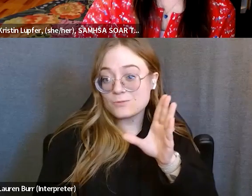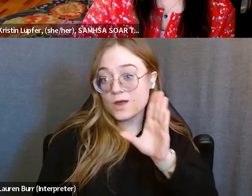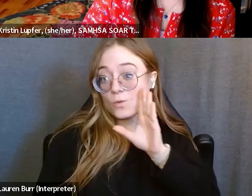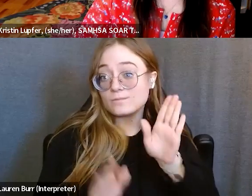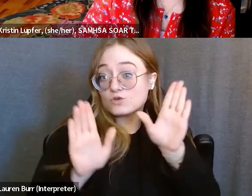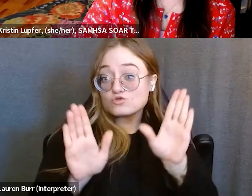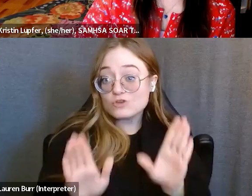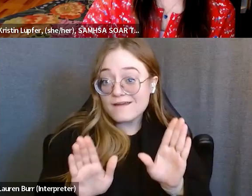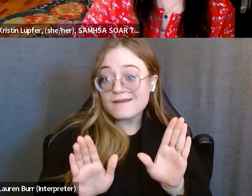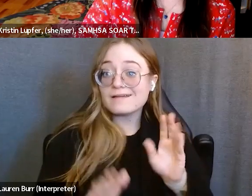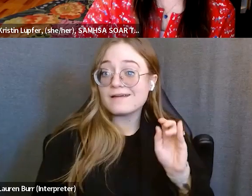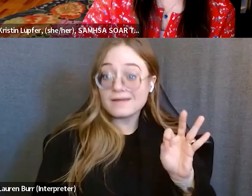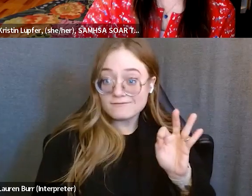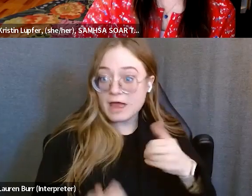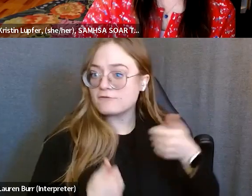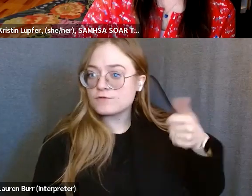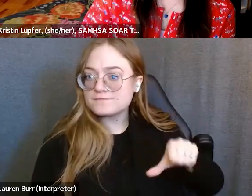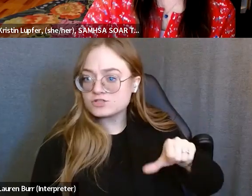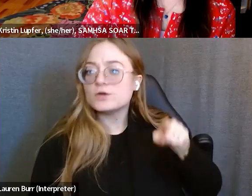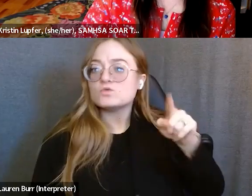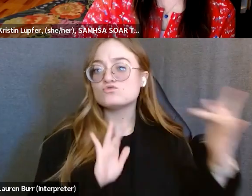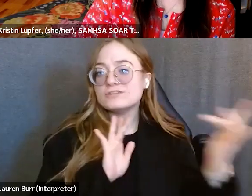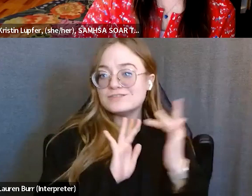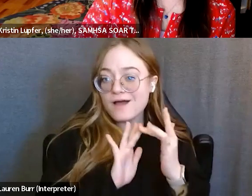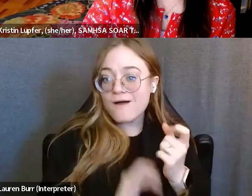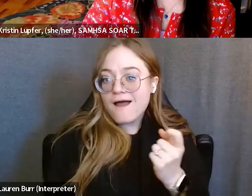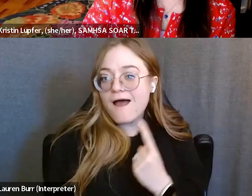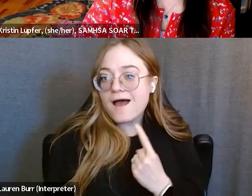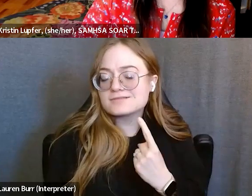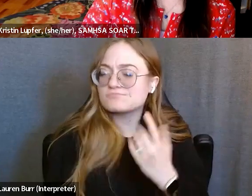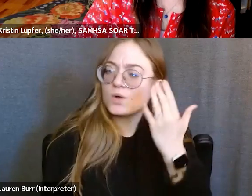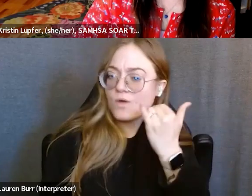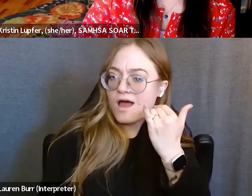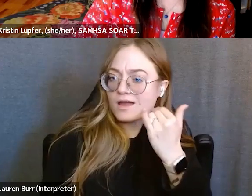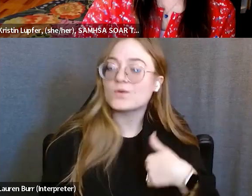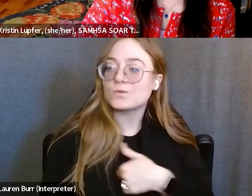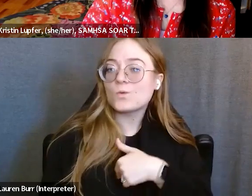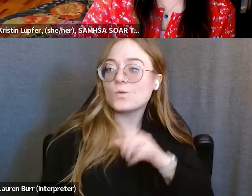if you guys just reach out to us and ask us why so that we can kind of work together